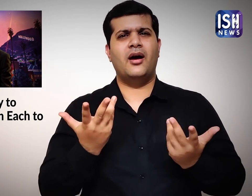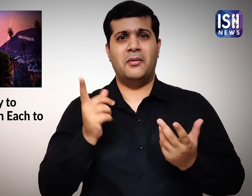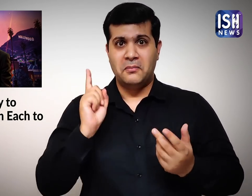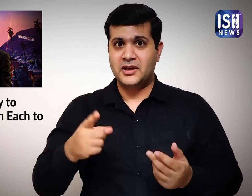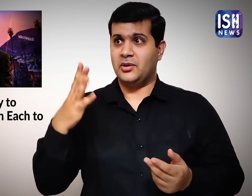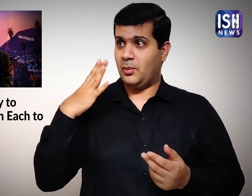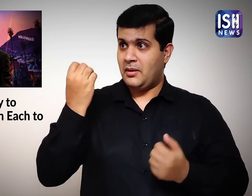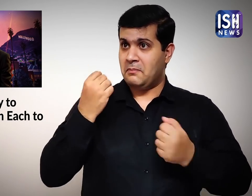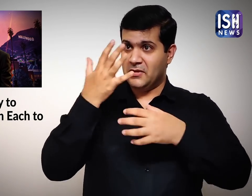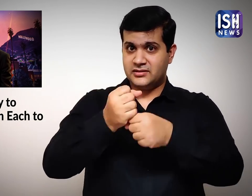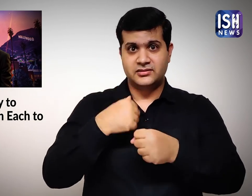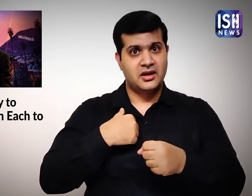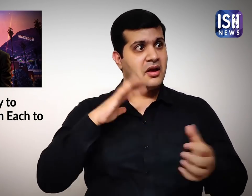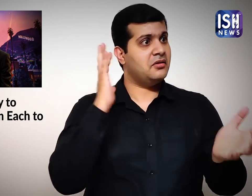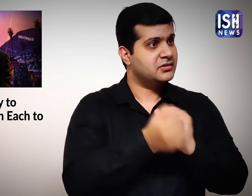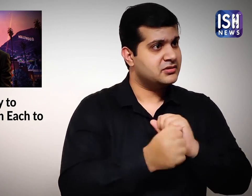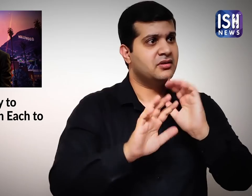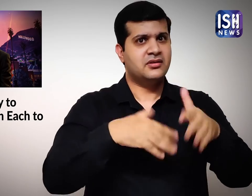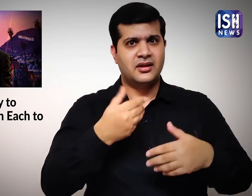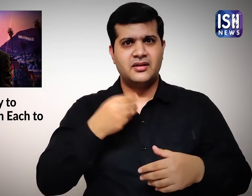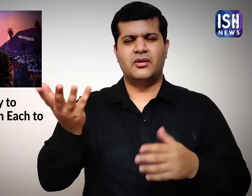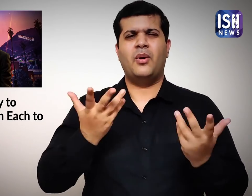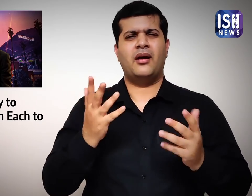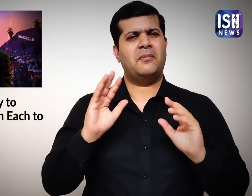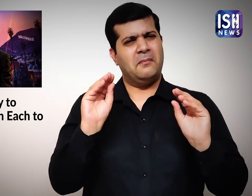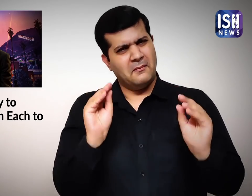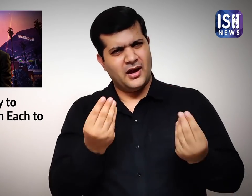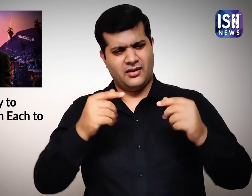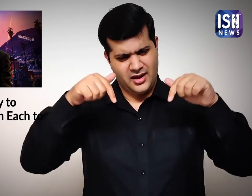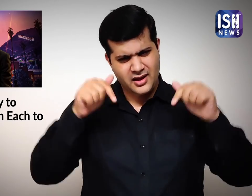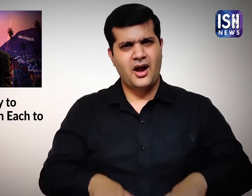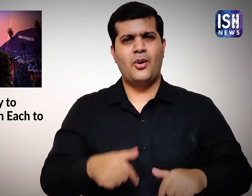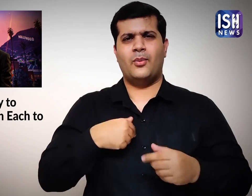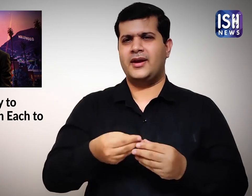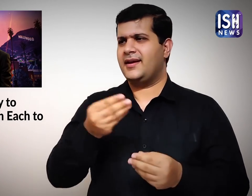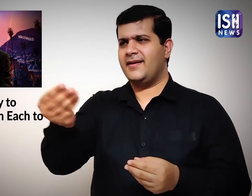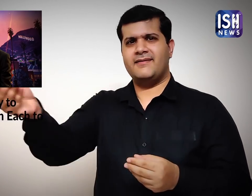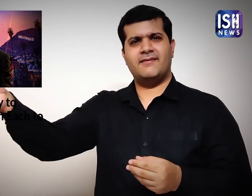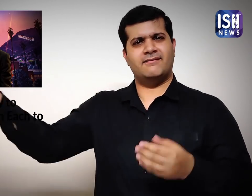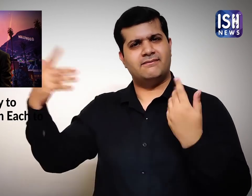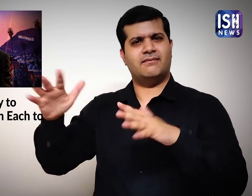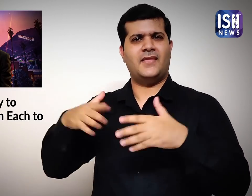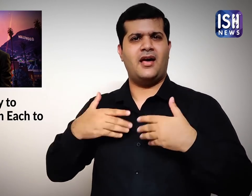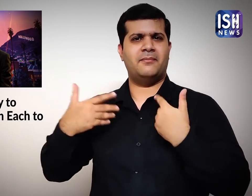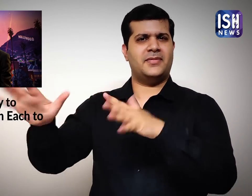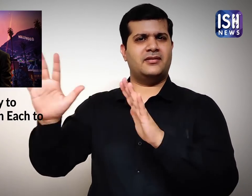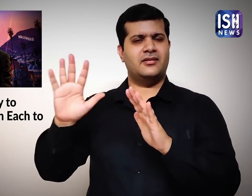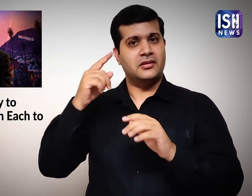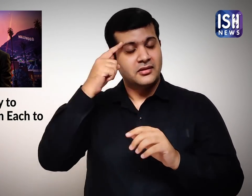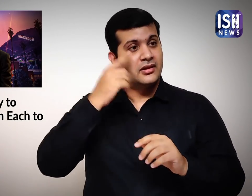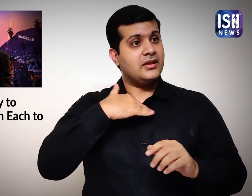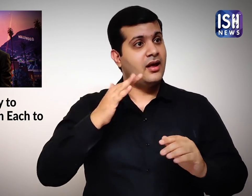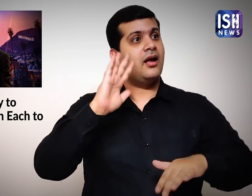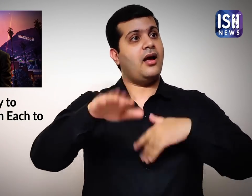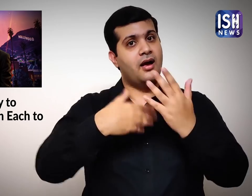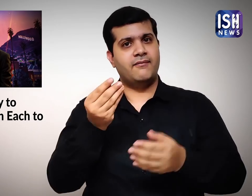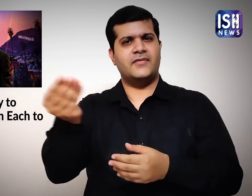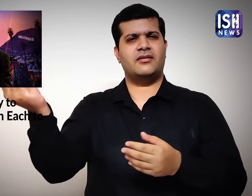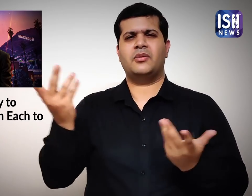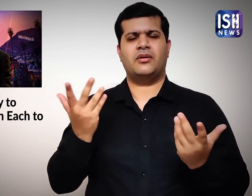Why should I wait for my death. Rather I give them the money now and make them happy.